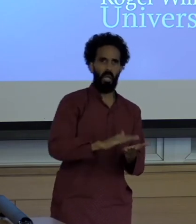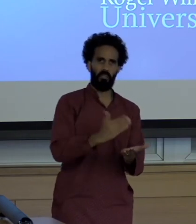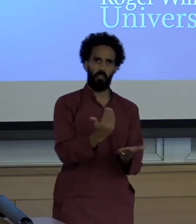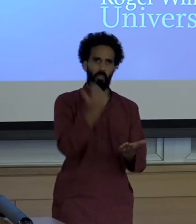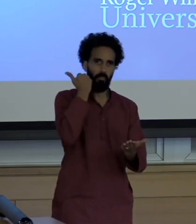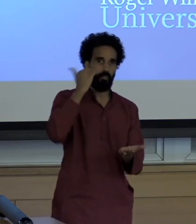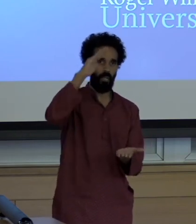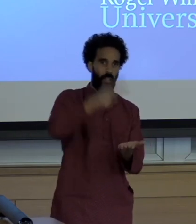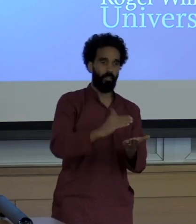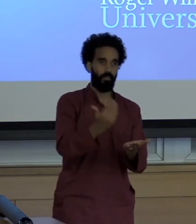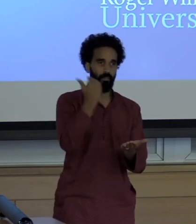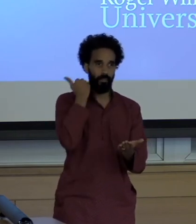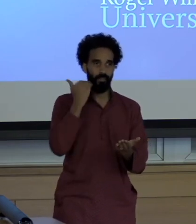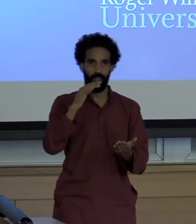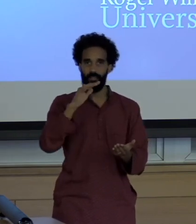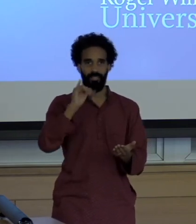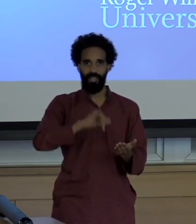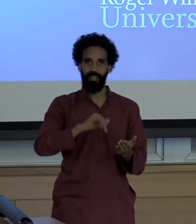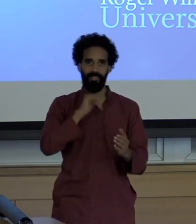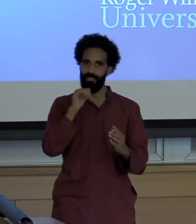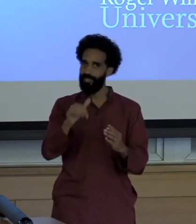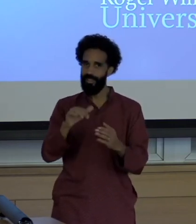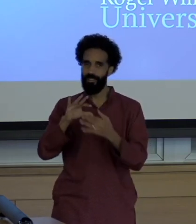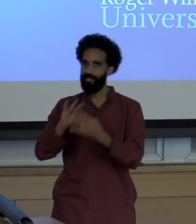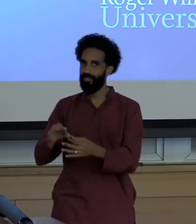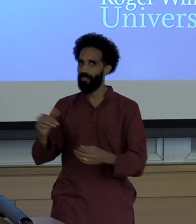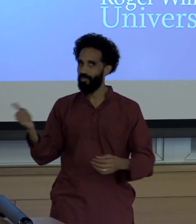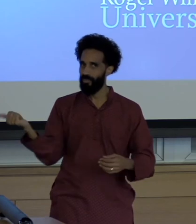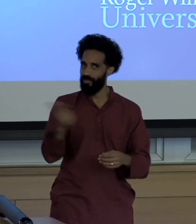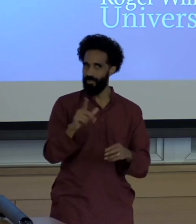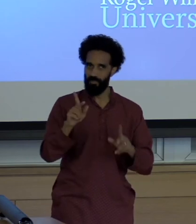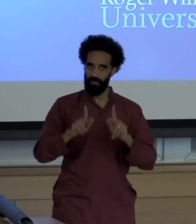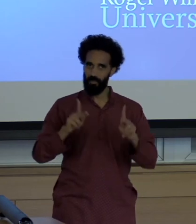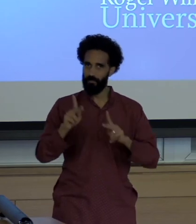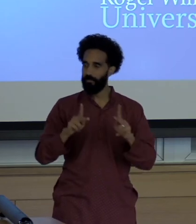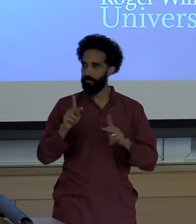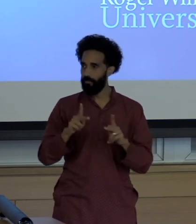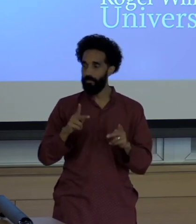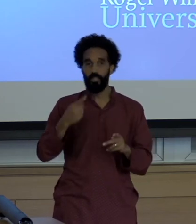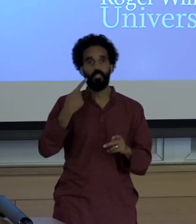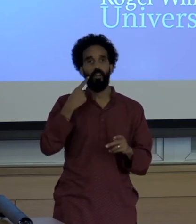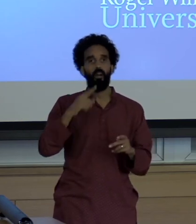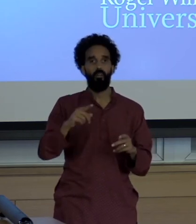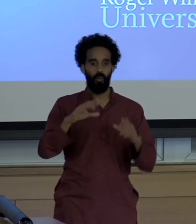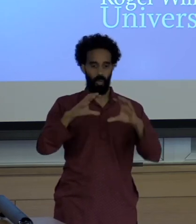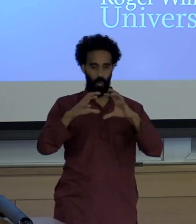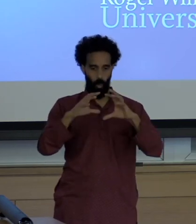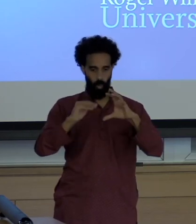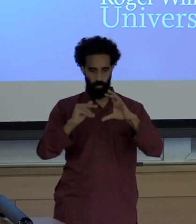In in the global north tends to speak to those of us who are in a situation of tremendous privilege